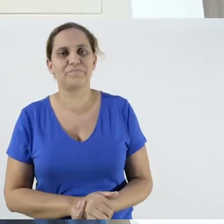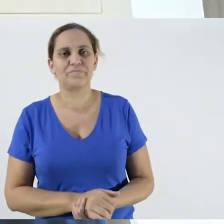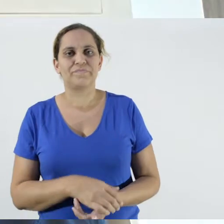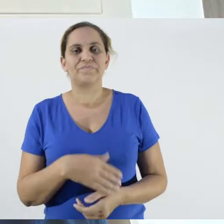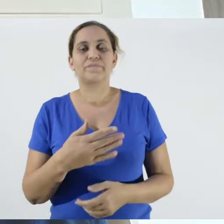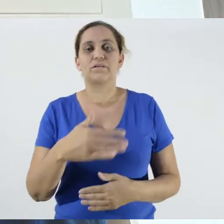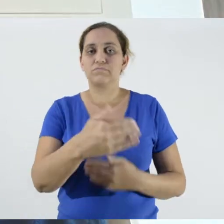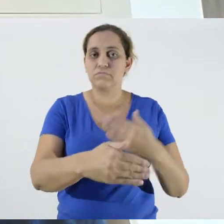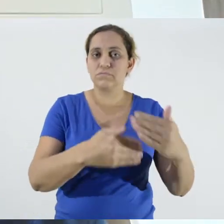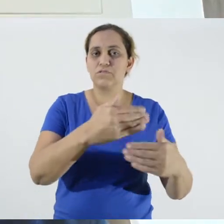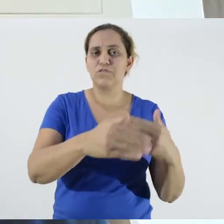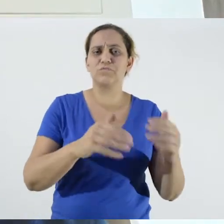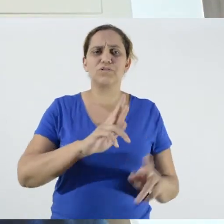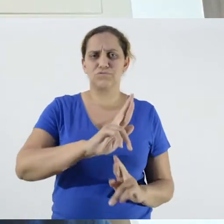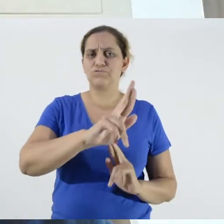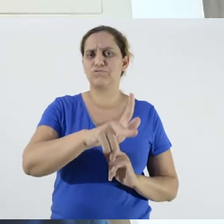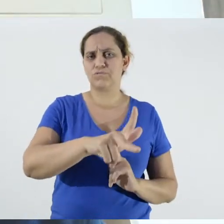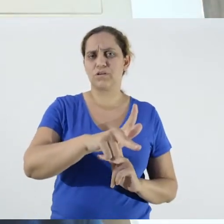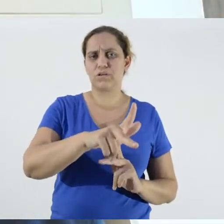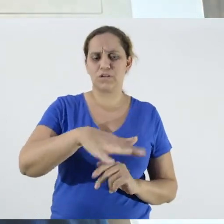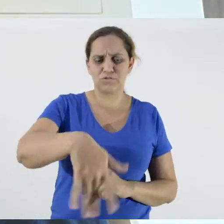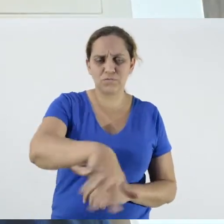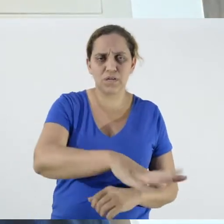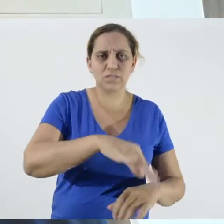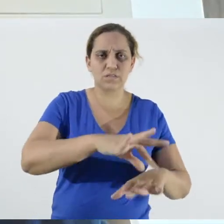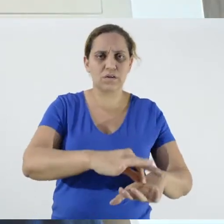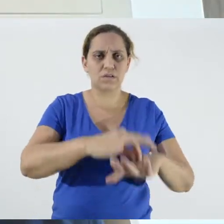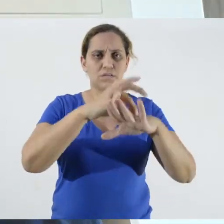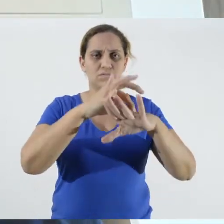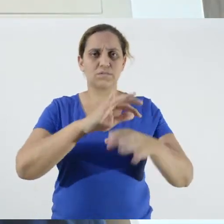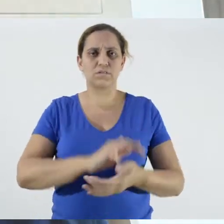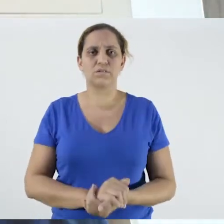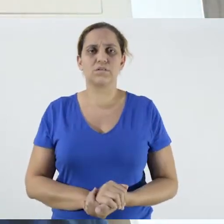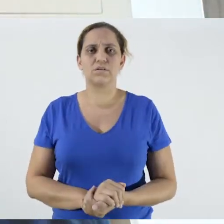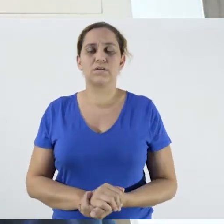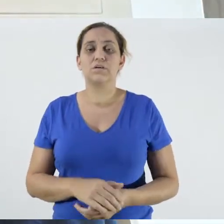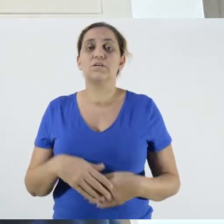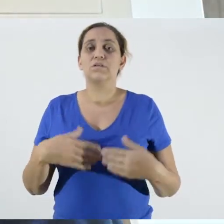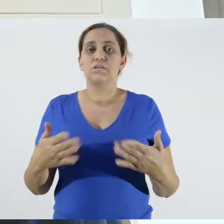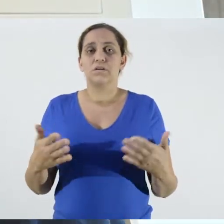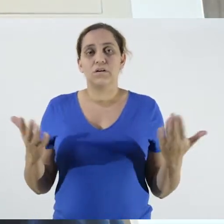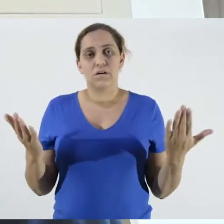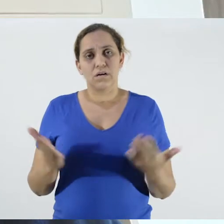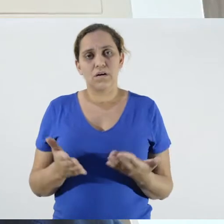infographics. They are developing this in a very intense way.